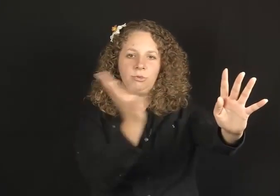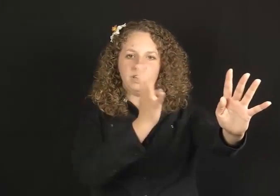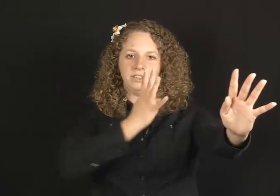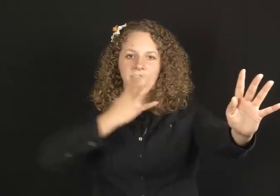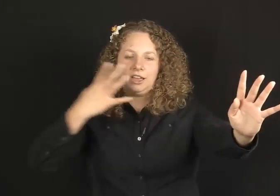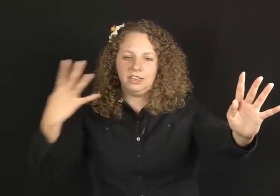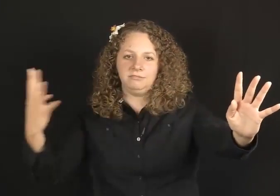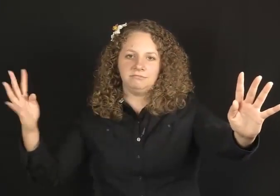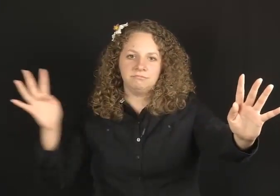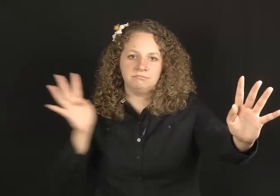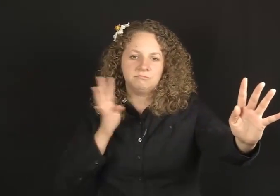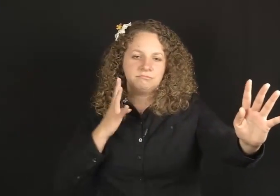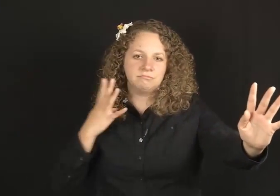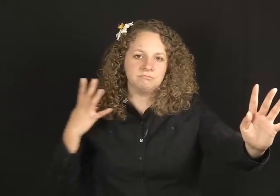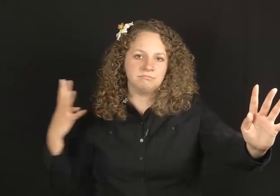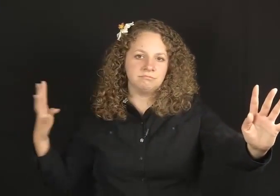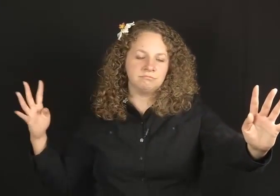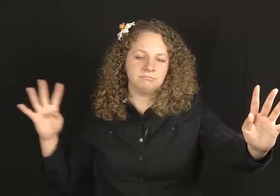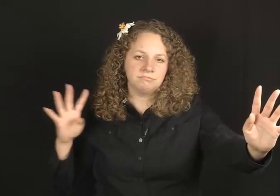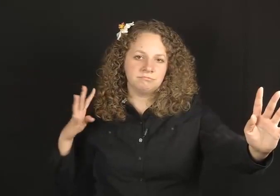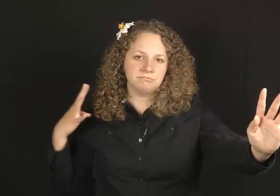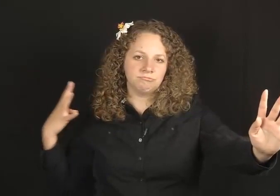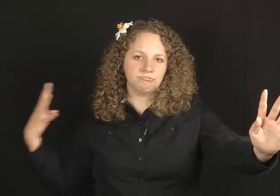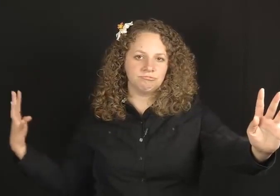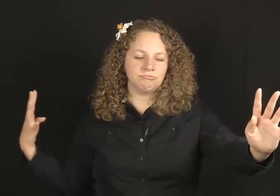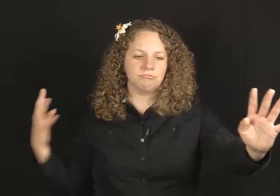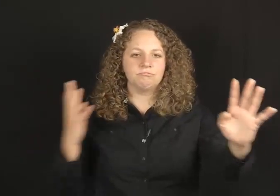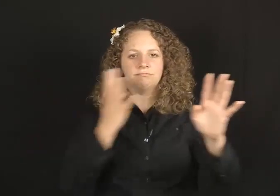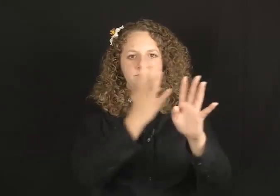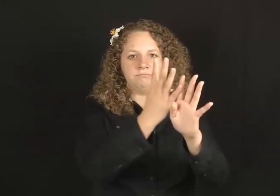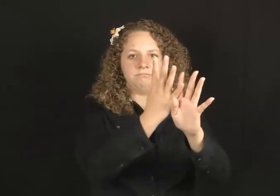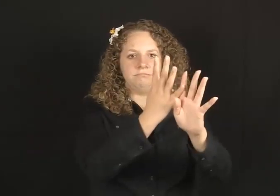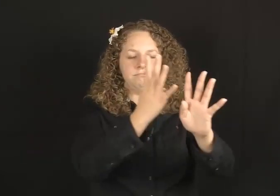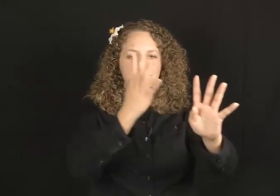winding line.